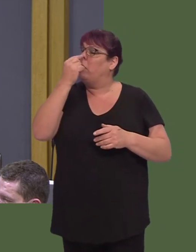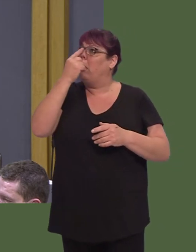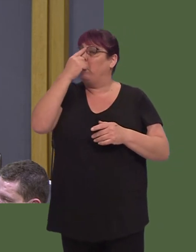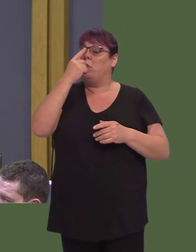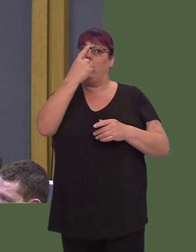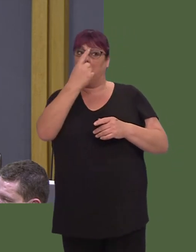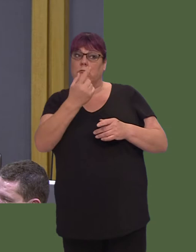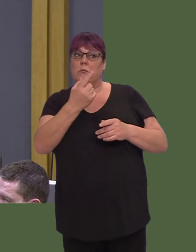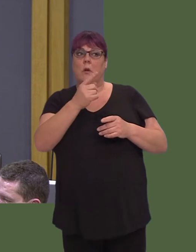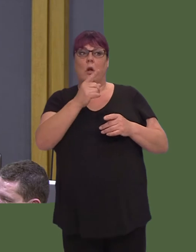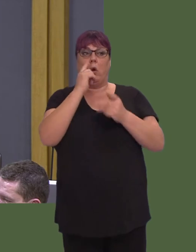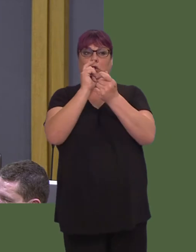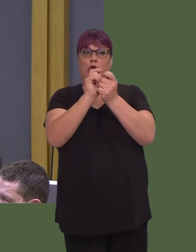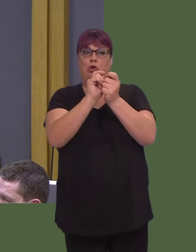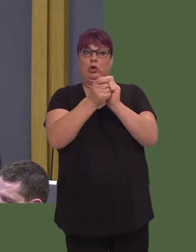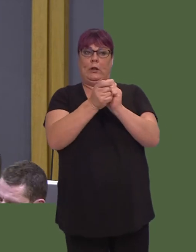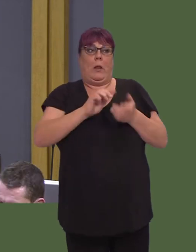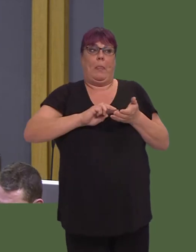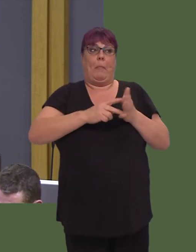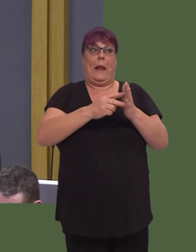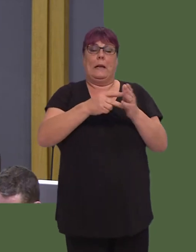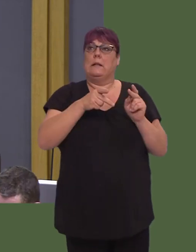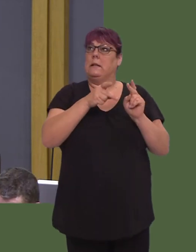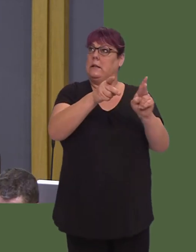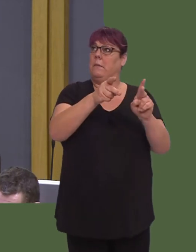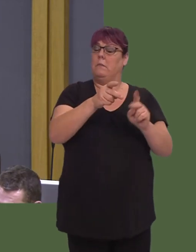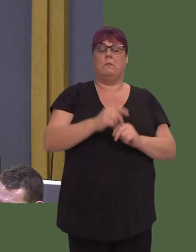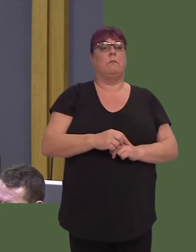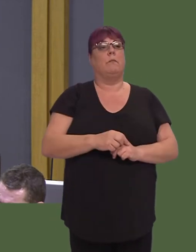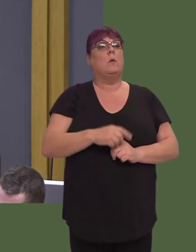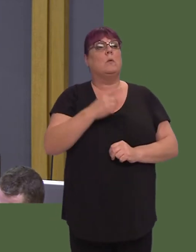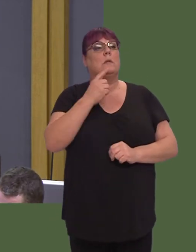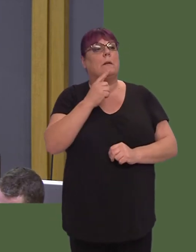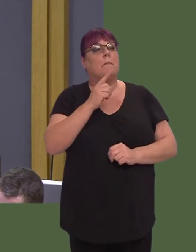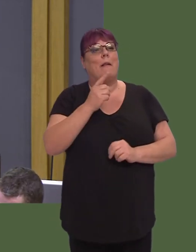ail gartref a fyddai wedyn yn galluogi cynghorau i gael gwell rheolaeth ar y sefyllfa.